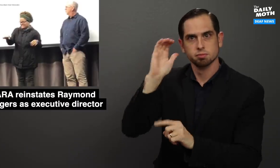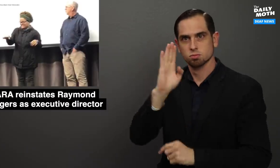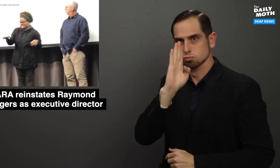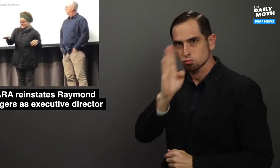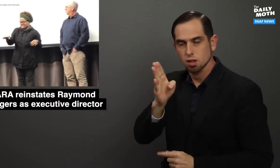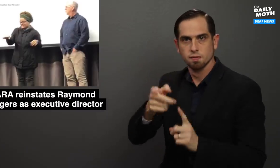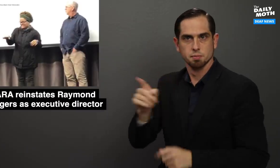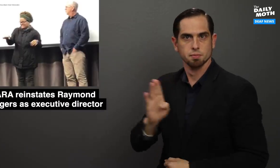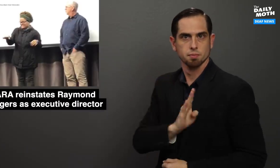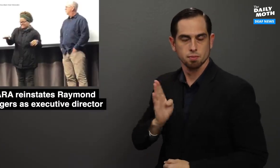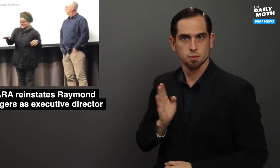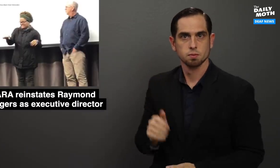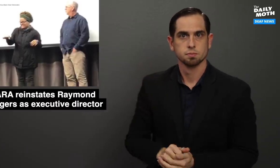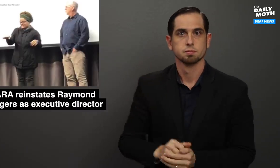heard directly from the board.